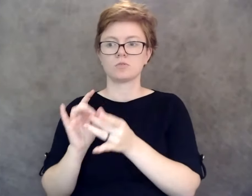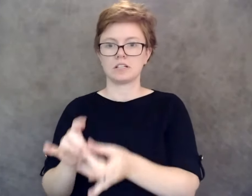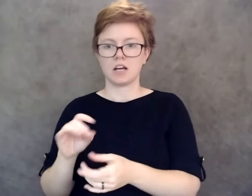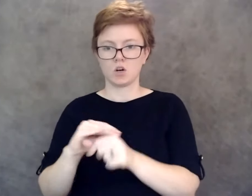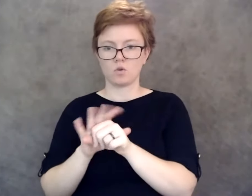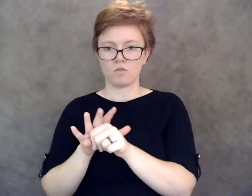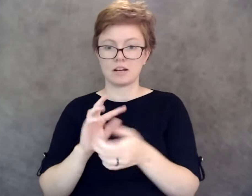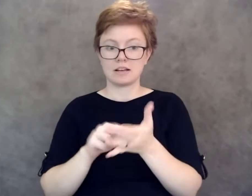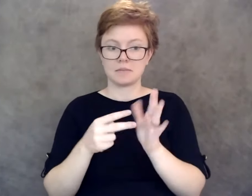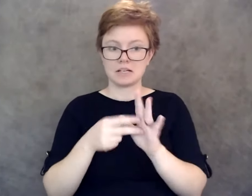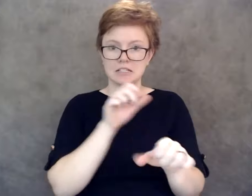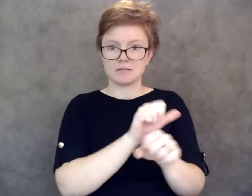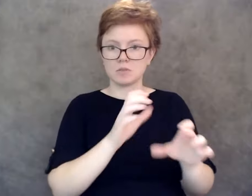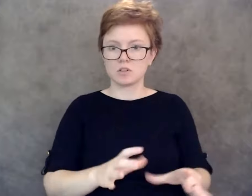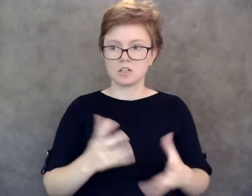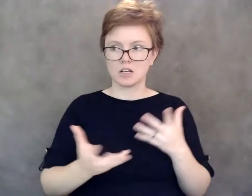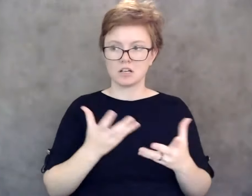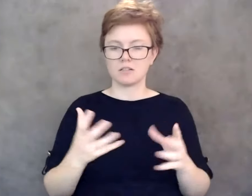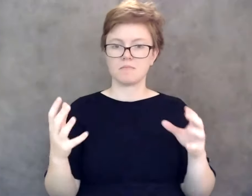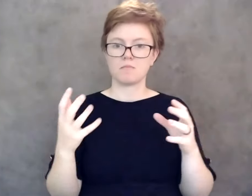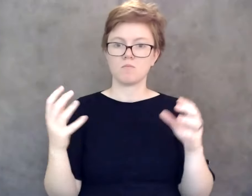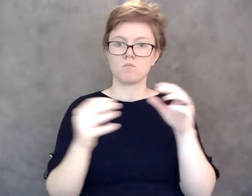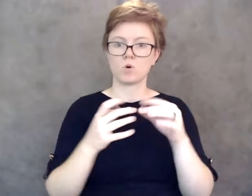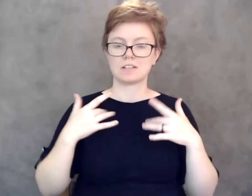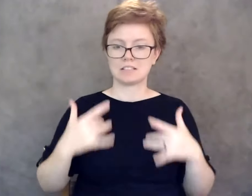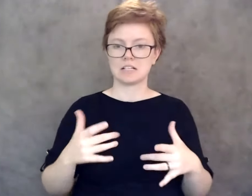at greater risk of contracting COVID.